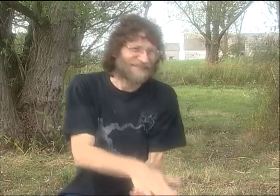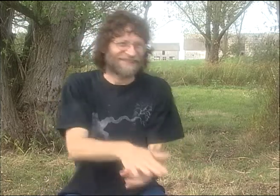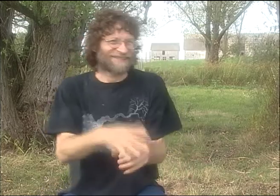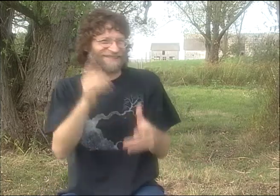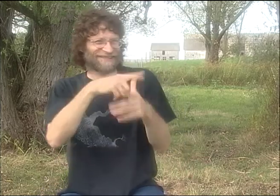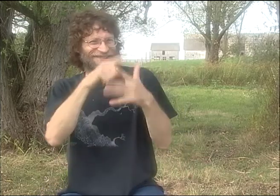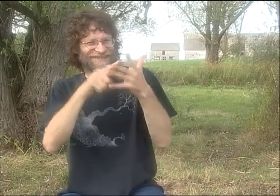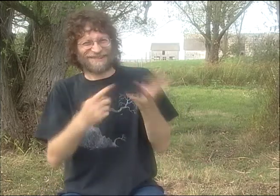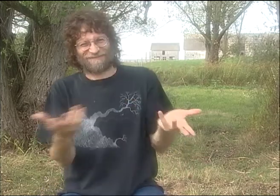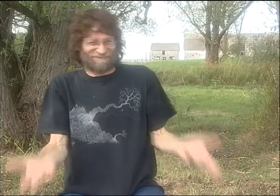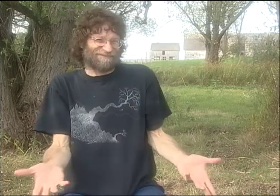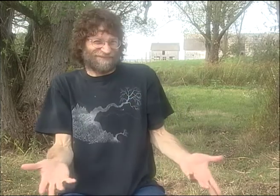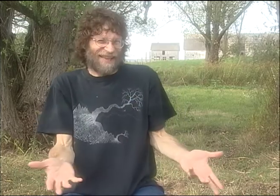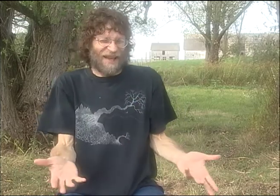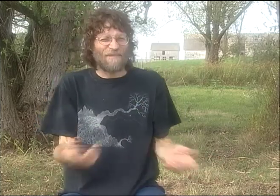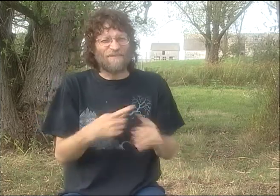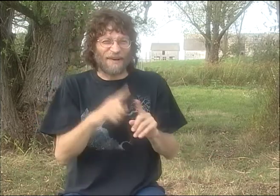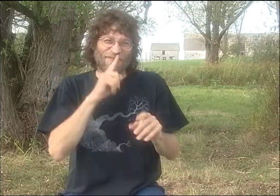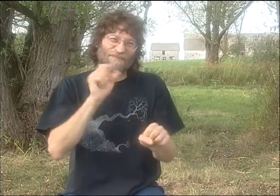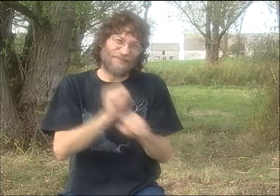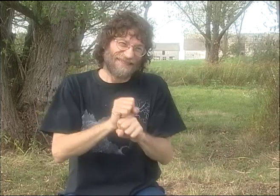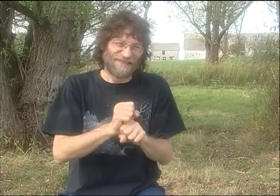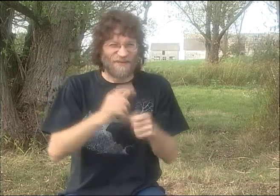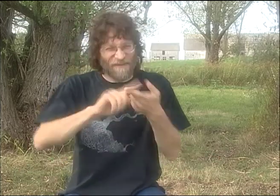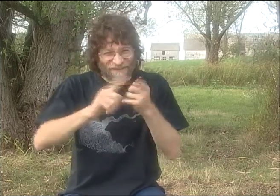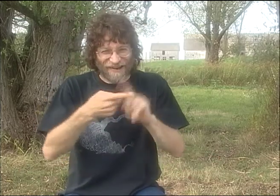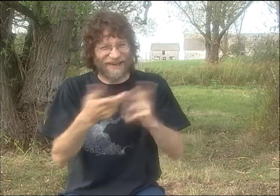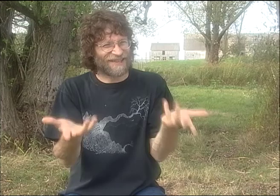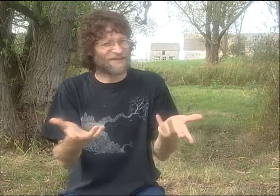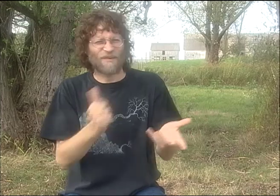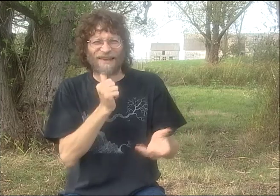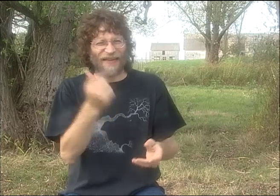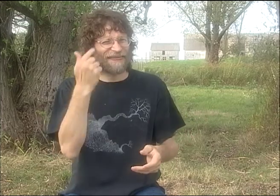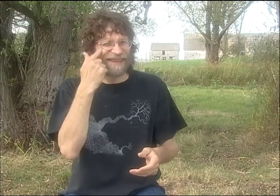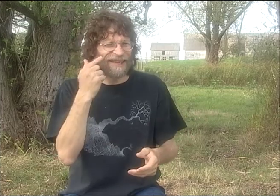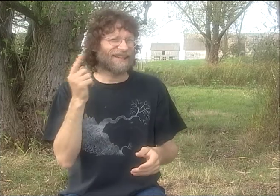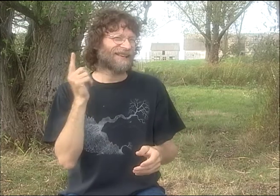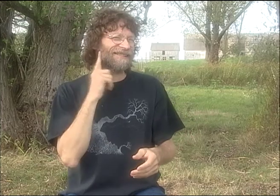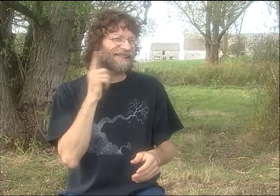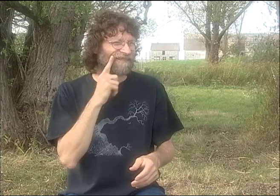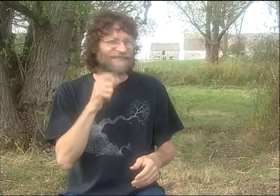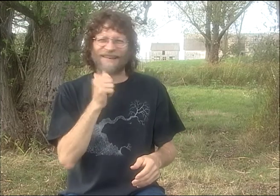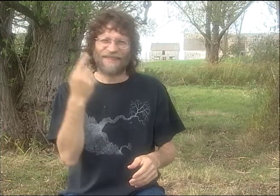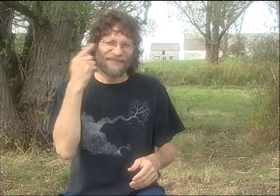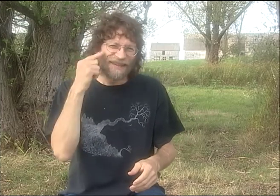THE PROCESS OR TAKE OVER, WHATEVER, AND OPPRESS PETER AND WHAT HAVE YOU. BUT, I MEAN, HONESTLY, WE WERE JUST FRIENDS.